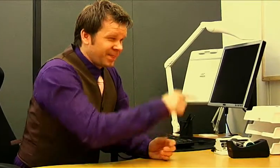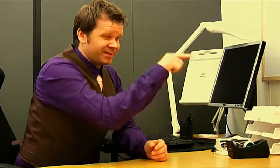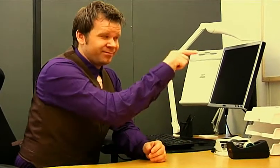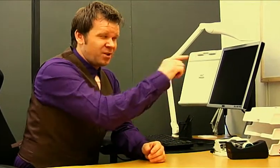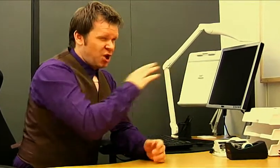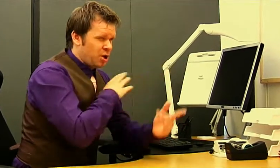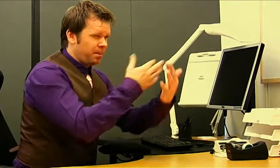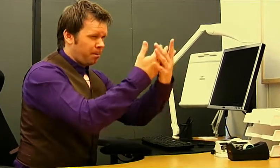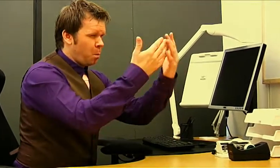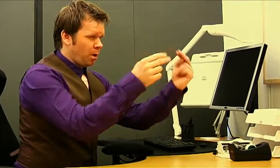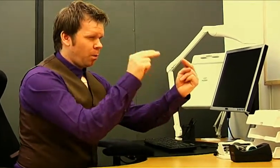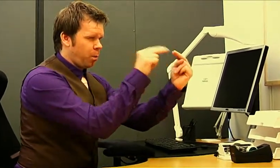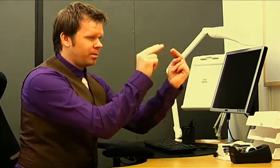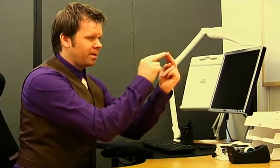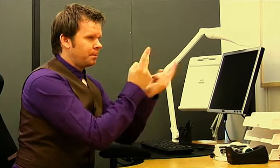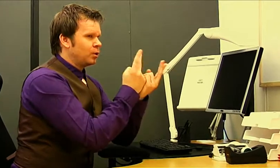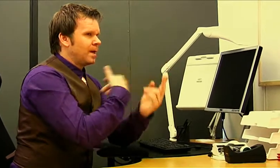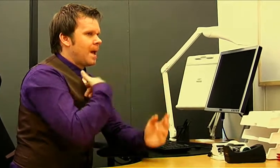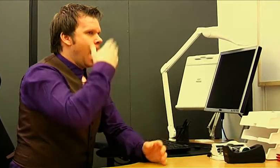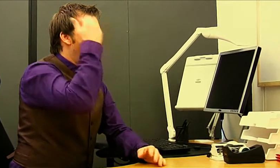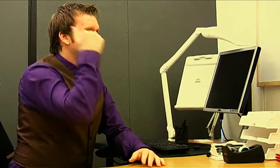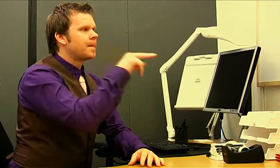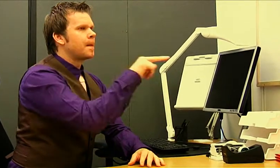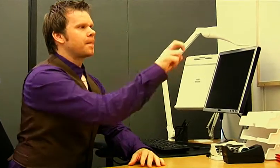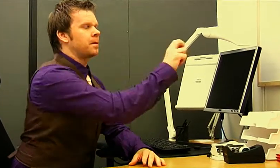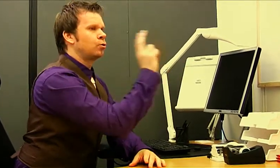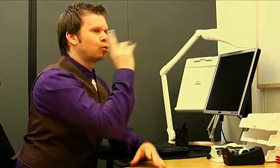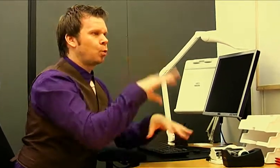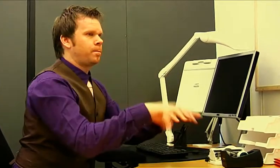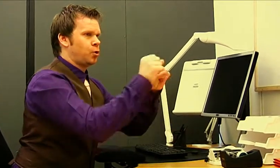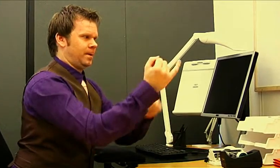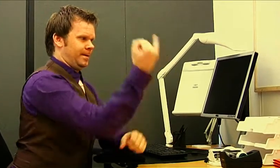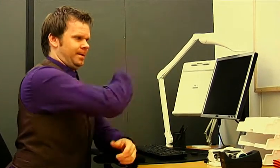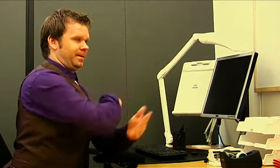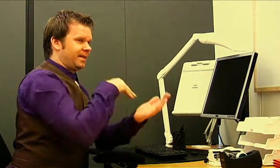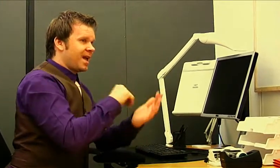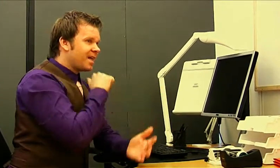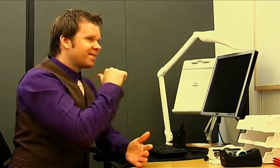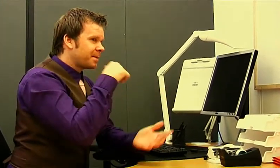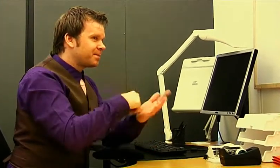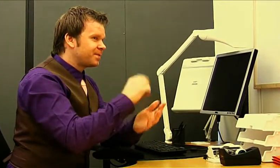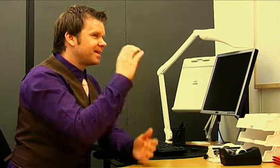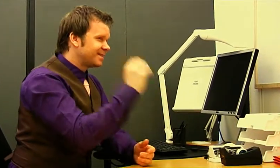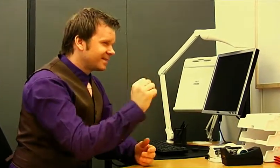Yes, by the contacts there I can give anders.se new assignments!